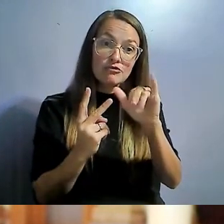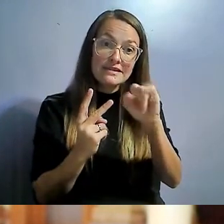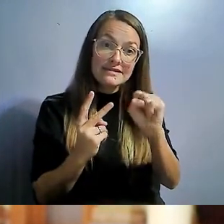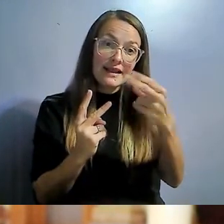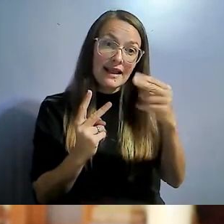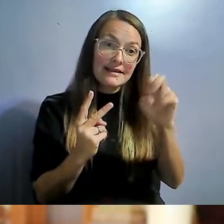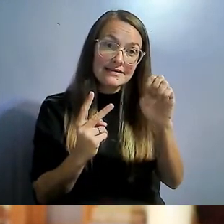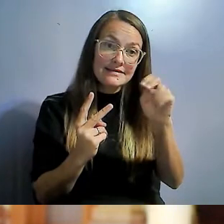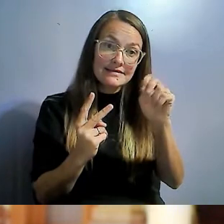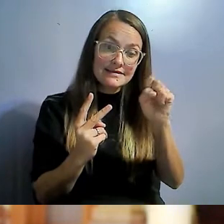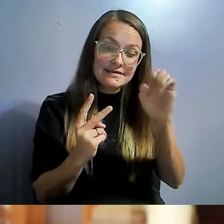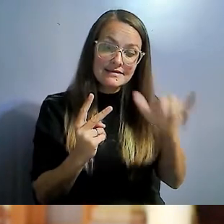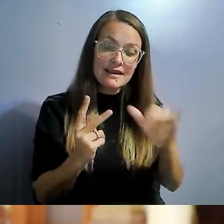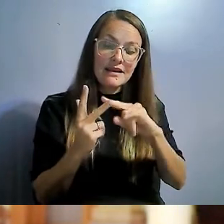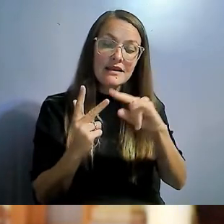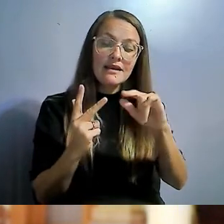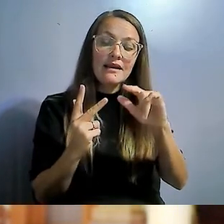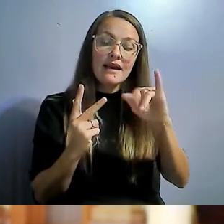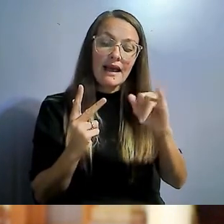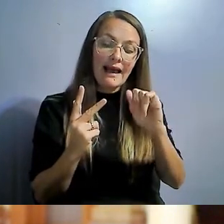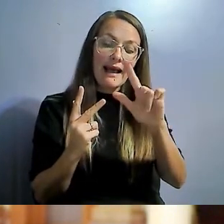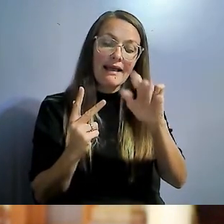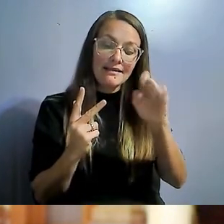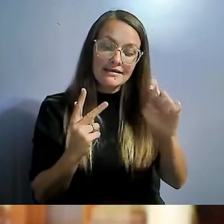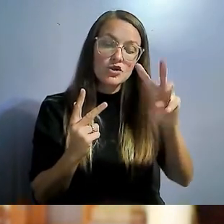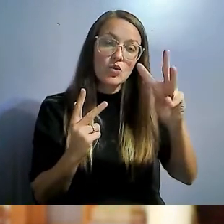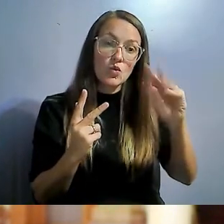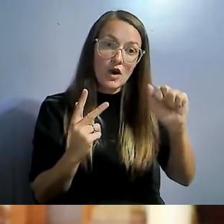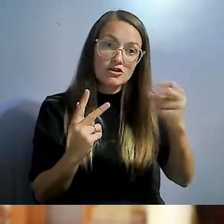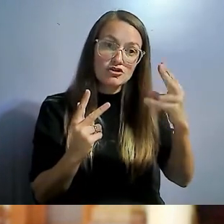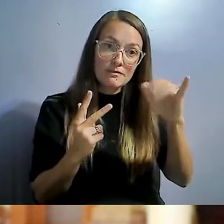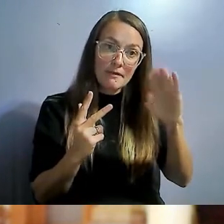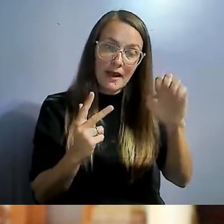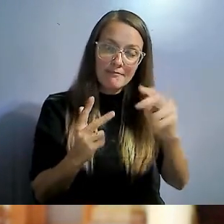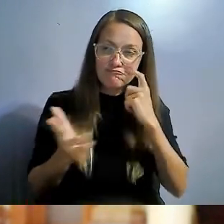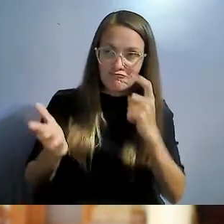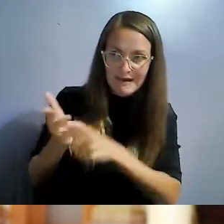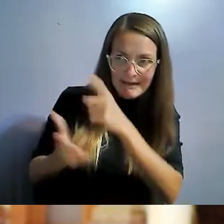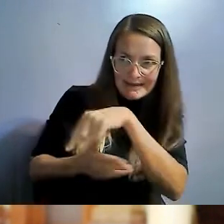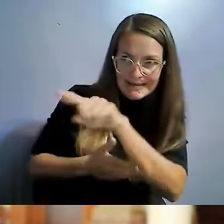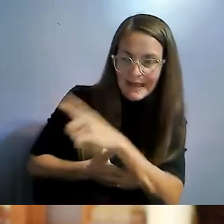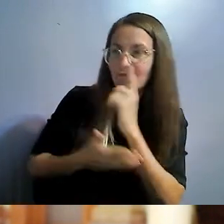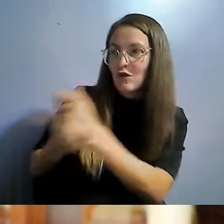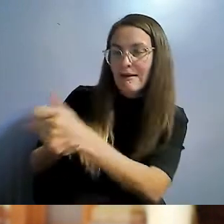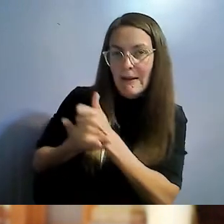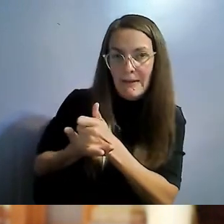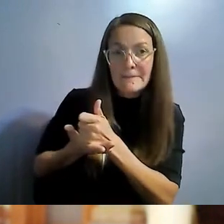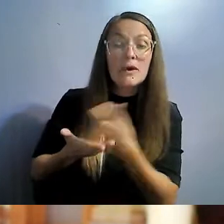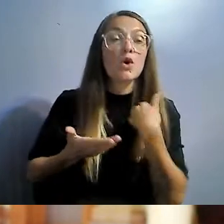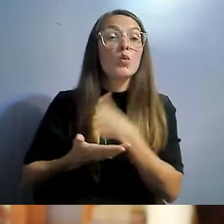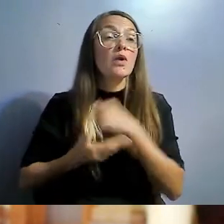We went through many iterations of House Bill 1290 before we all agreed on the solution or, so we thought.